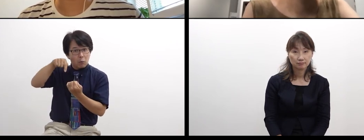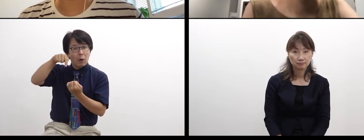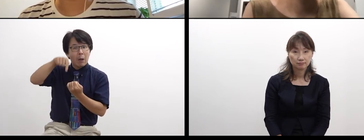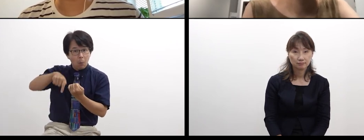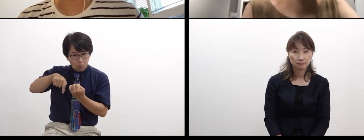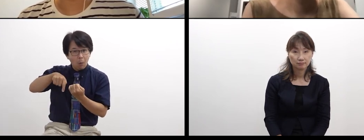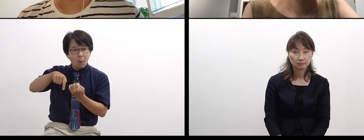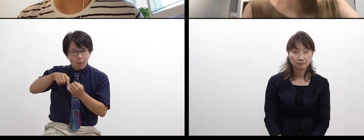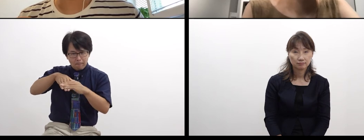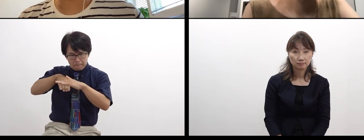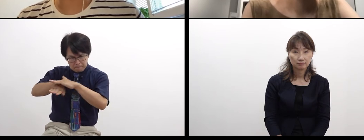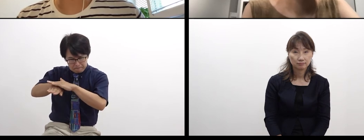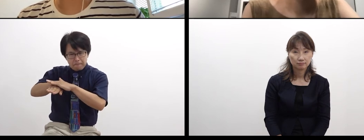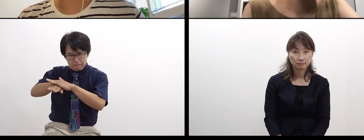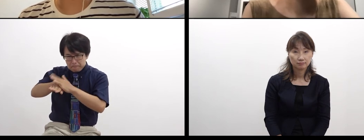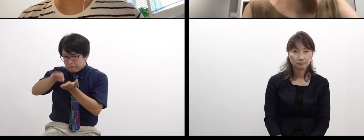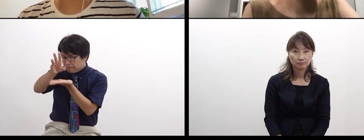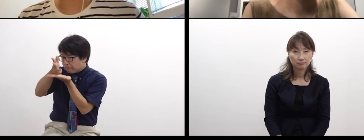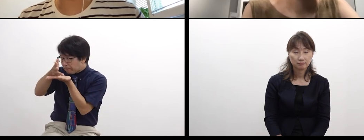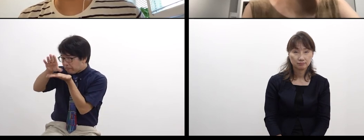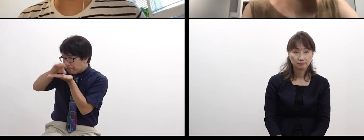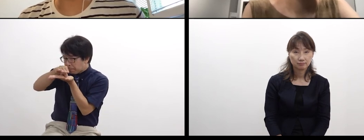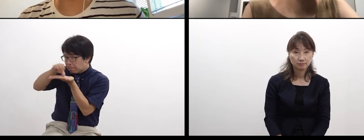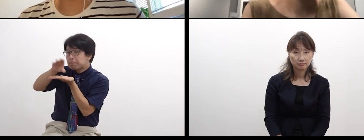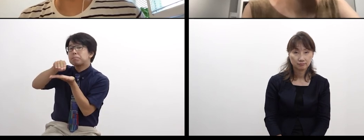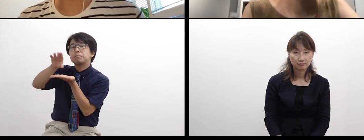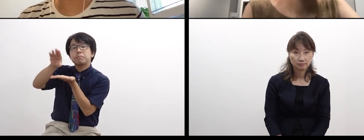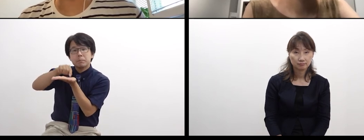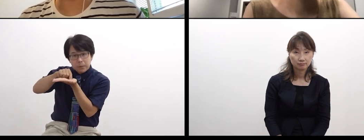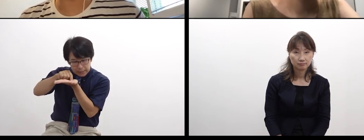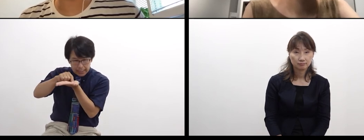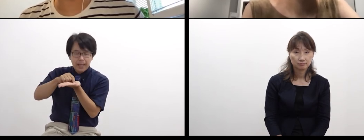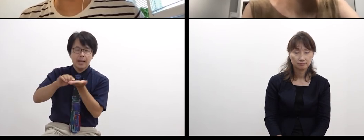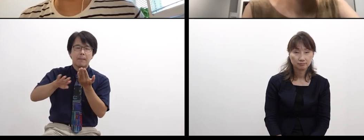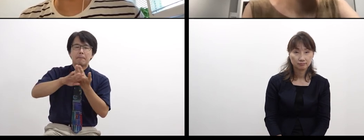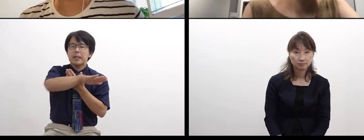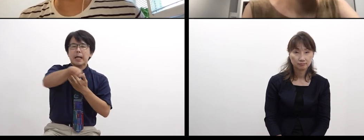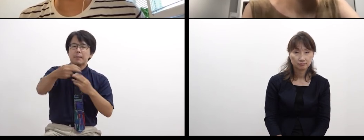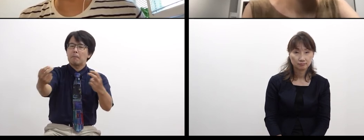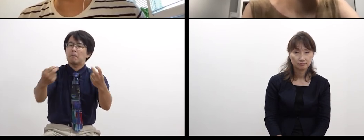which should happen a lot there,